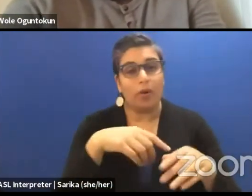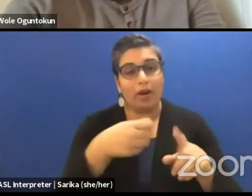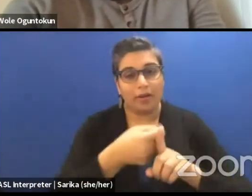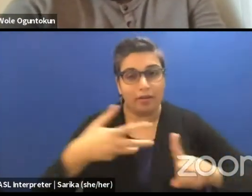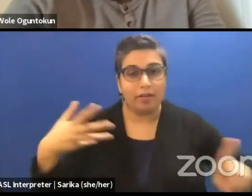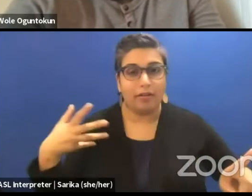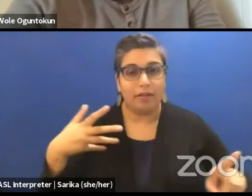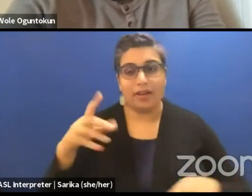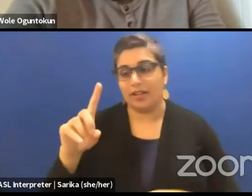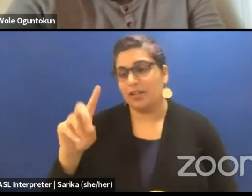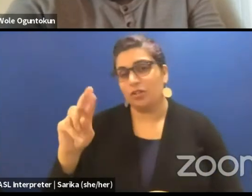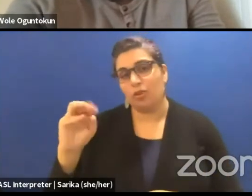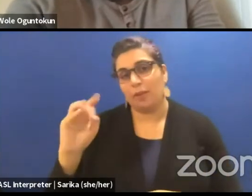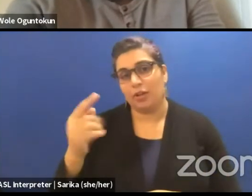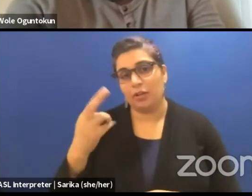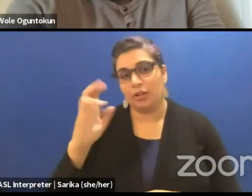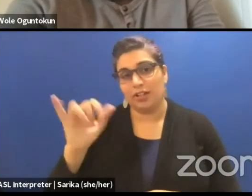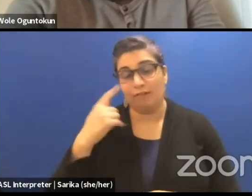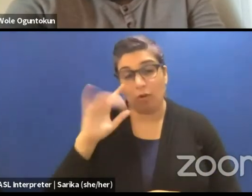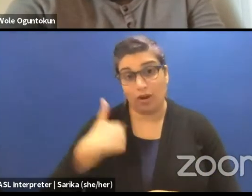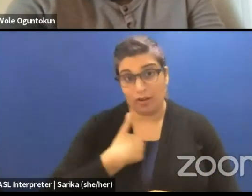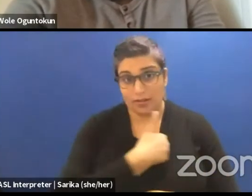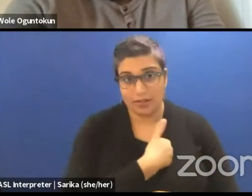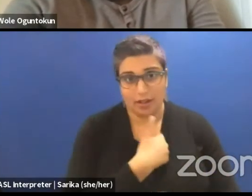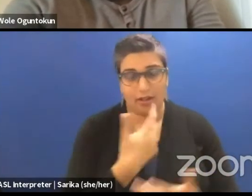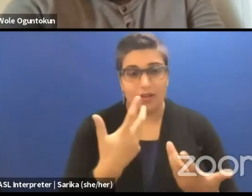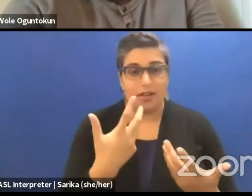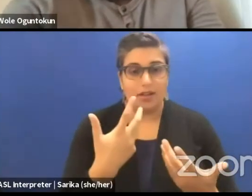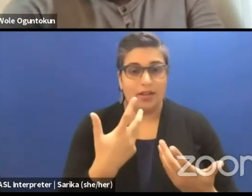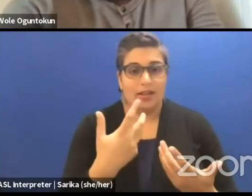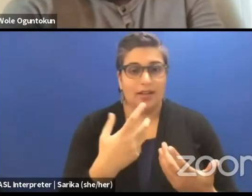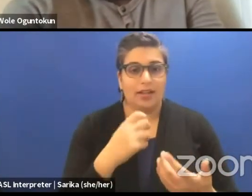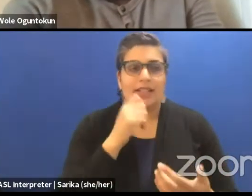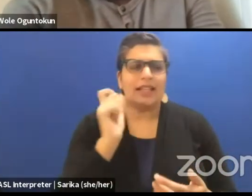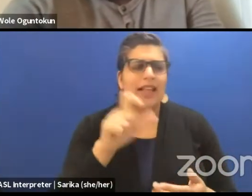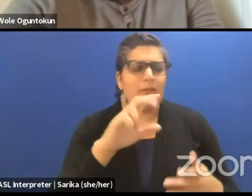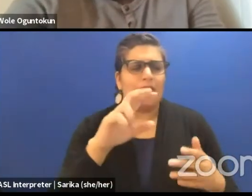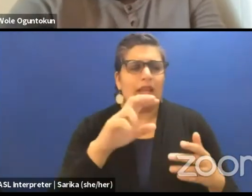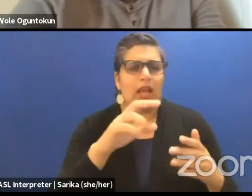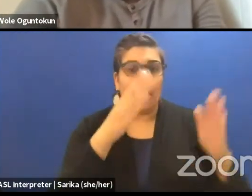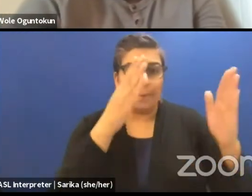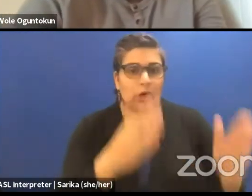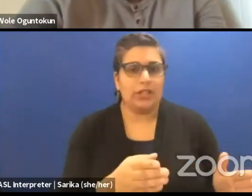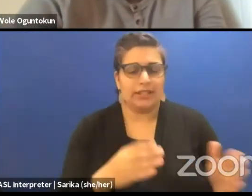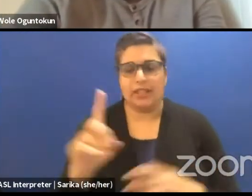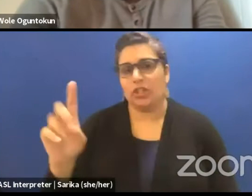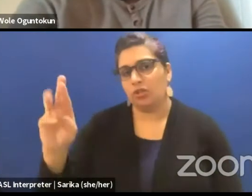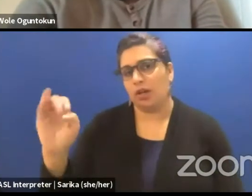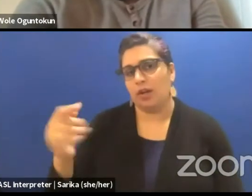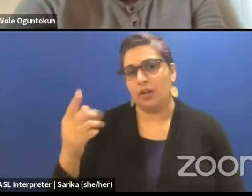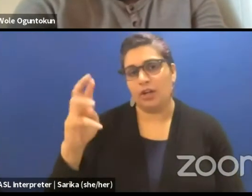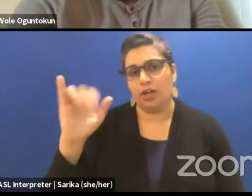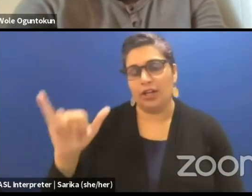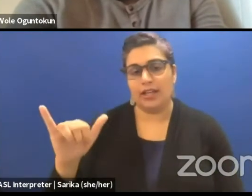as basically it doesn't have to be a person doing it. So dramaturgy is the process of generating meaning